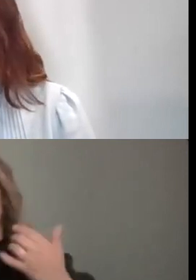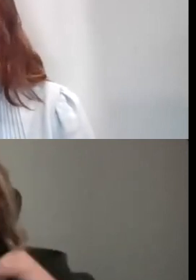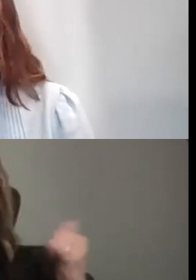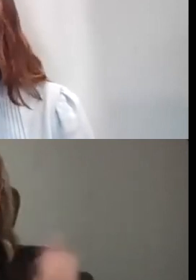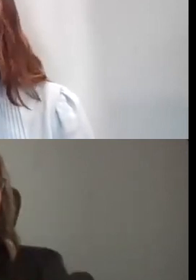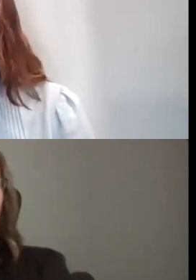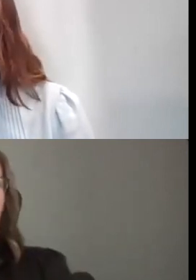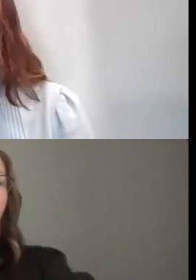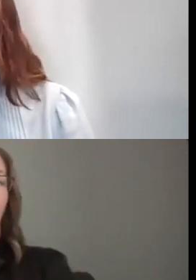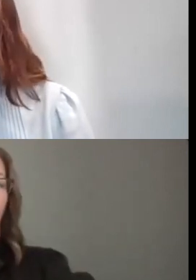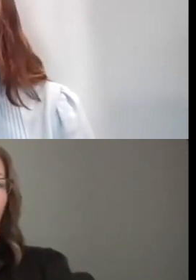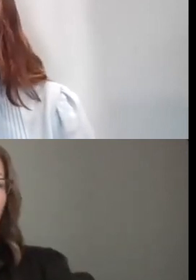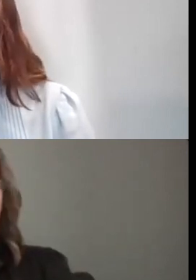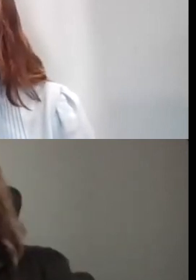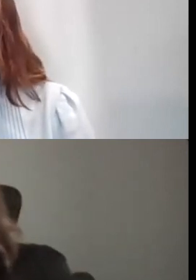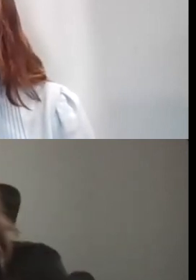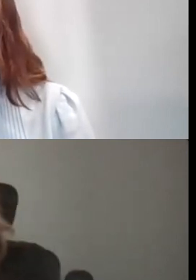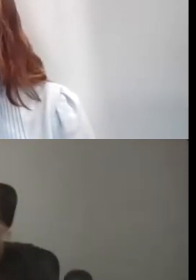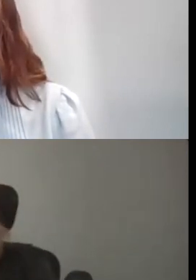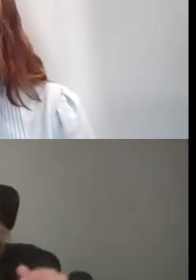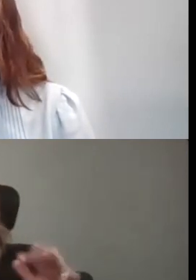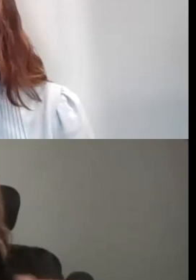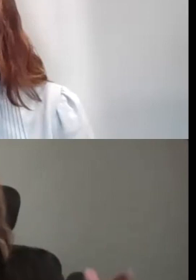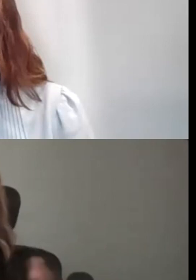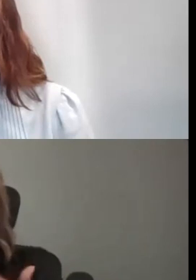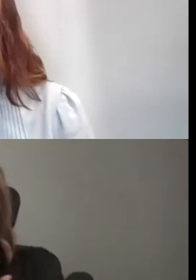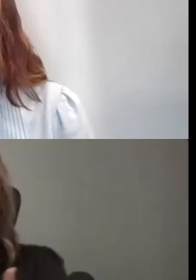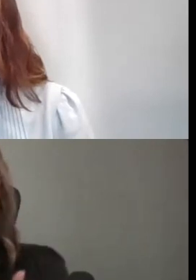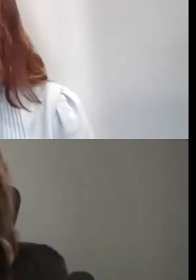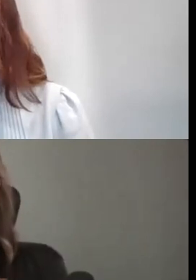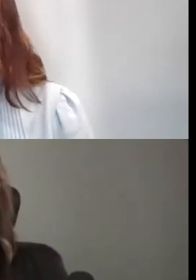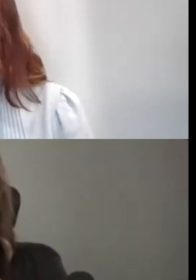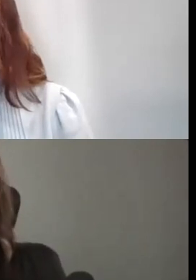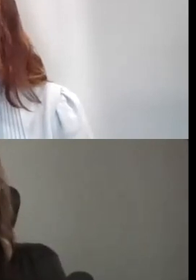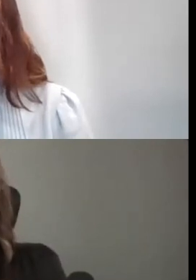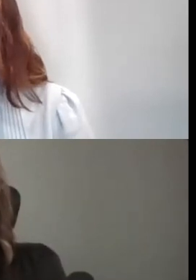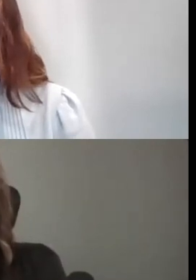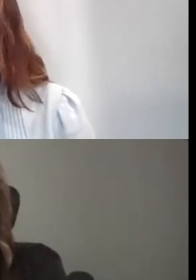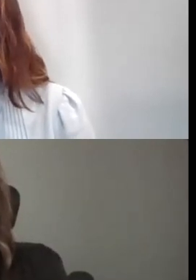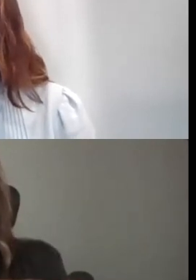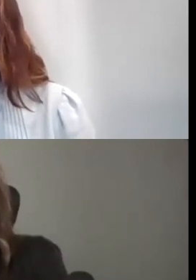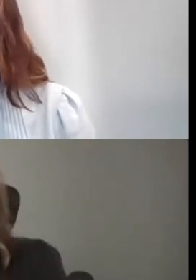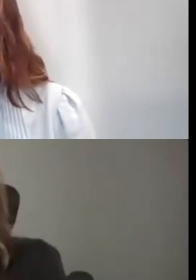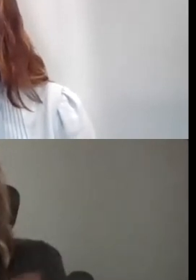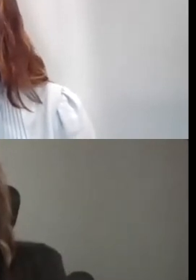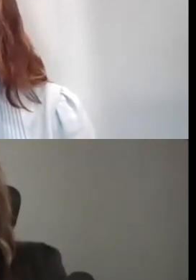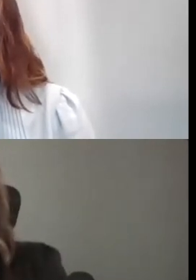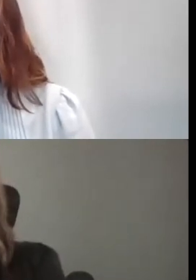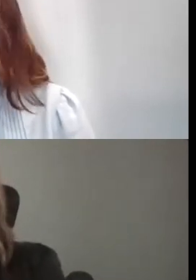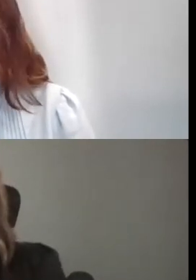ALL TYPES OF PROJECTS AS LONG AS THERE'S ARTS-RELATED, YOU CAN SUBMIT THOSE FOR FUNDING.